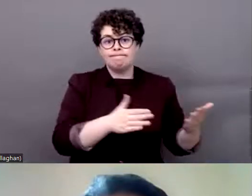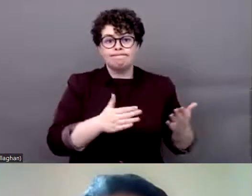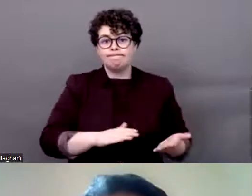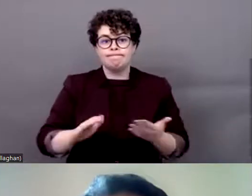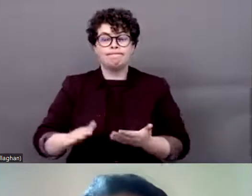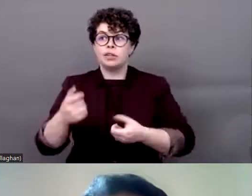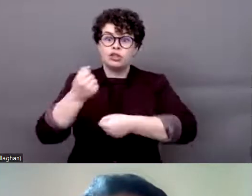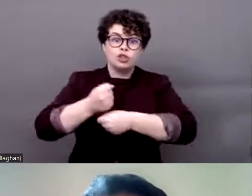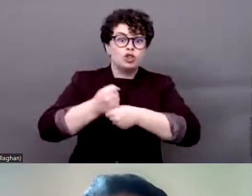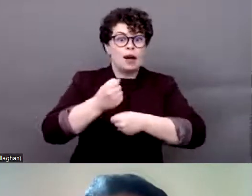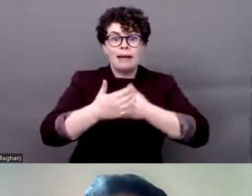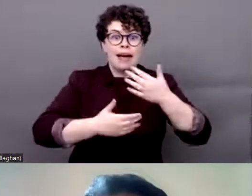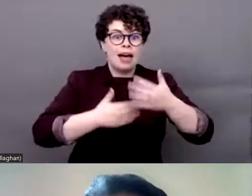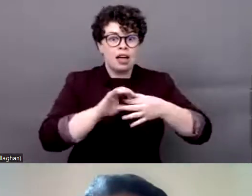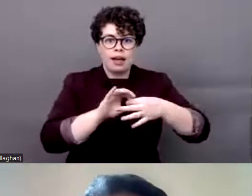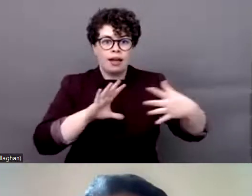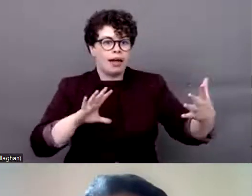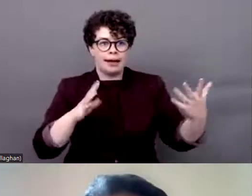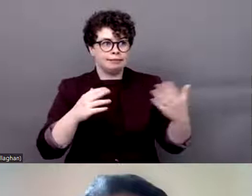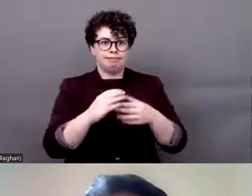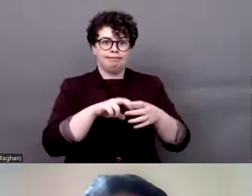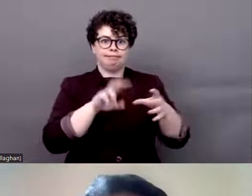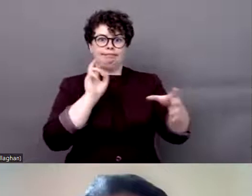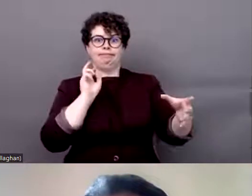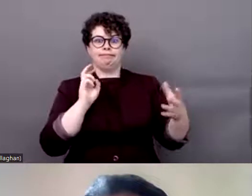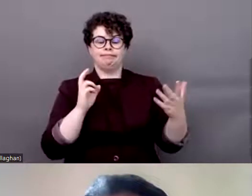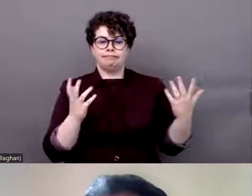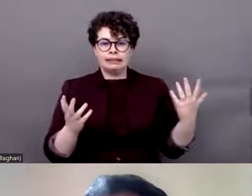the whole world. Today we have